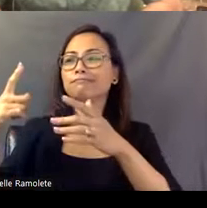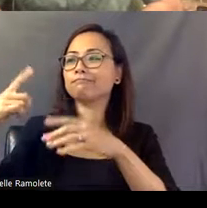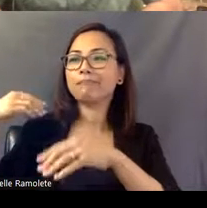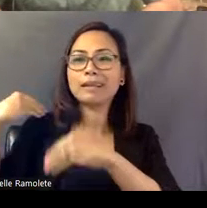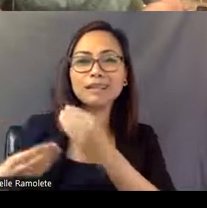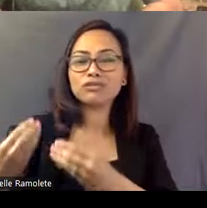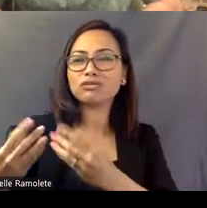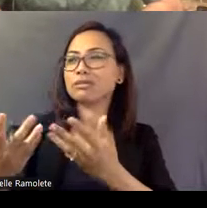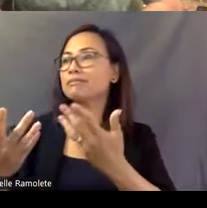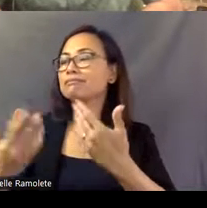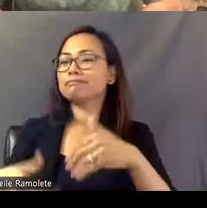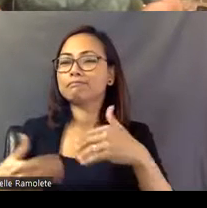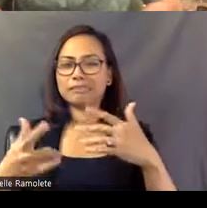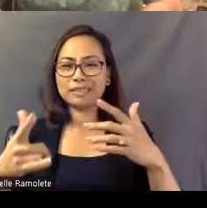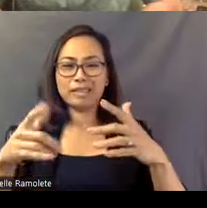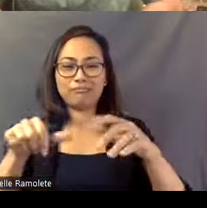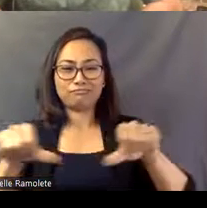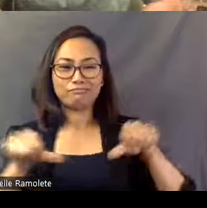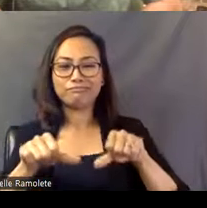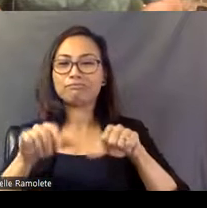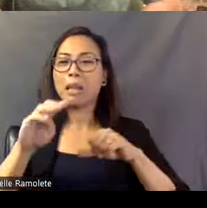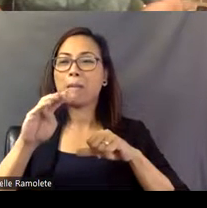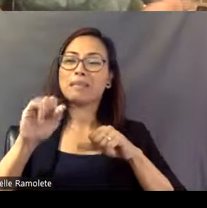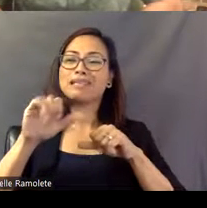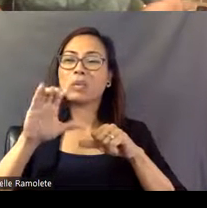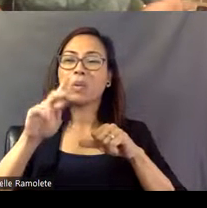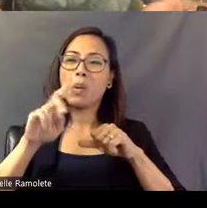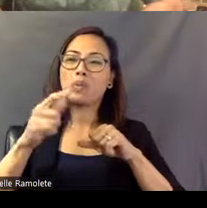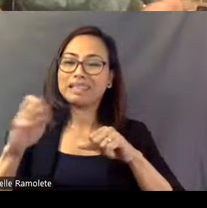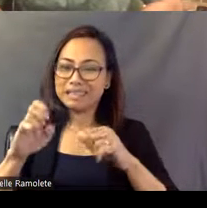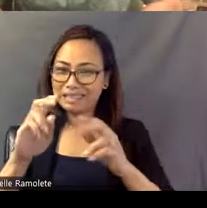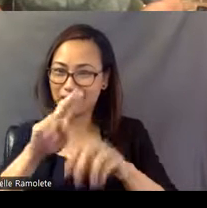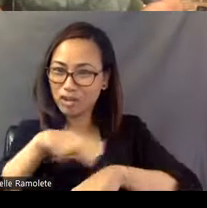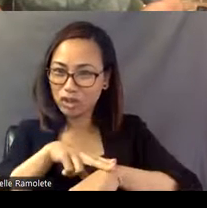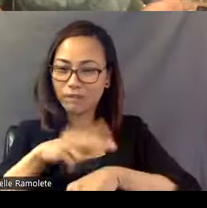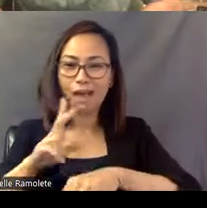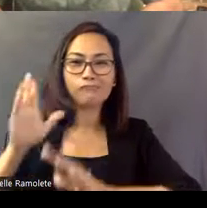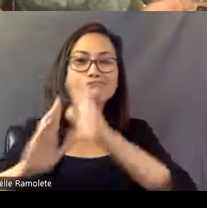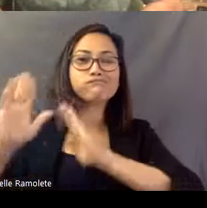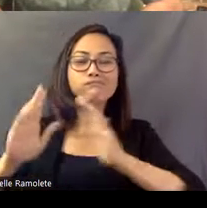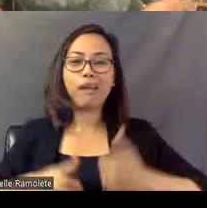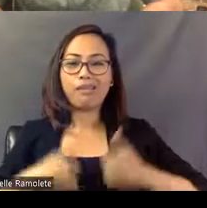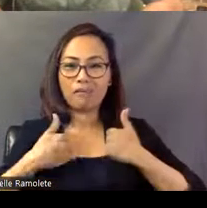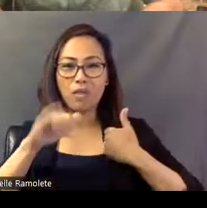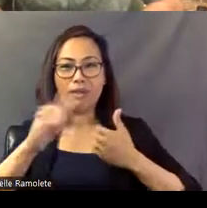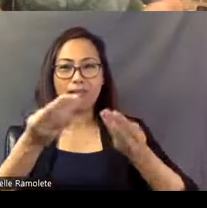territory of the Muskogee Nation that once lived on the land that Pasaquan sits on today.